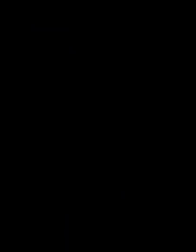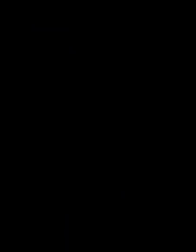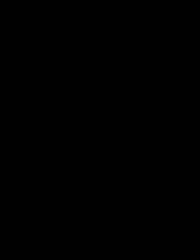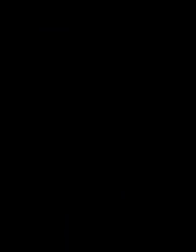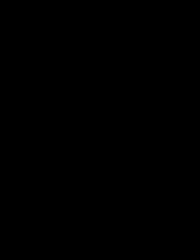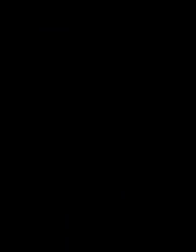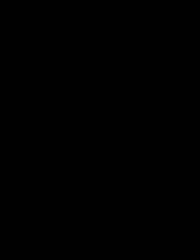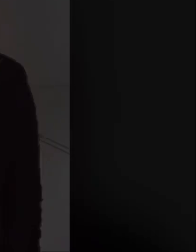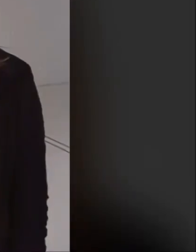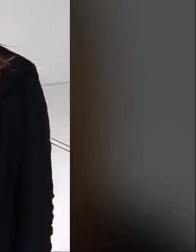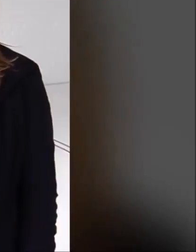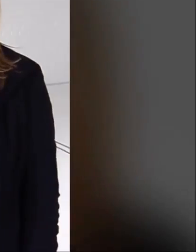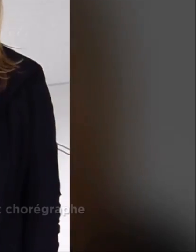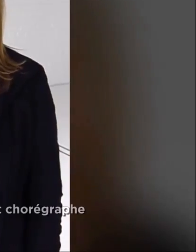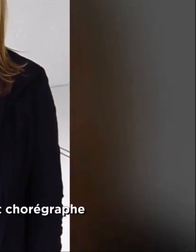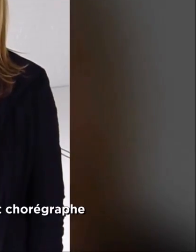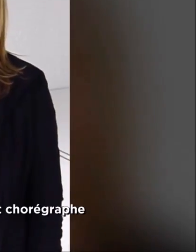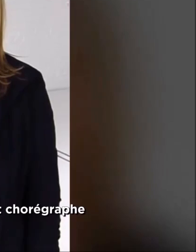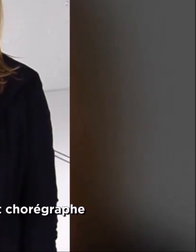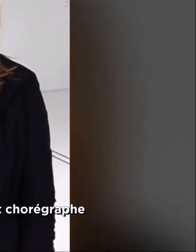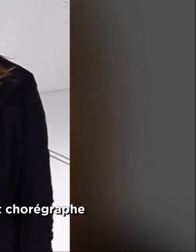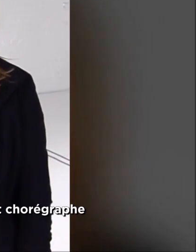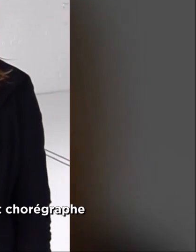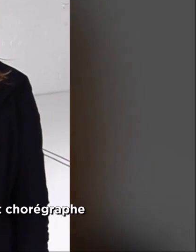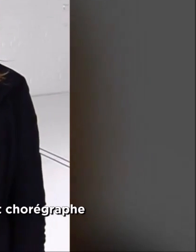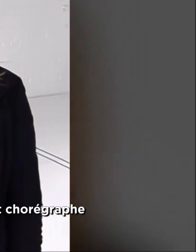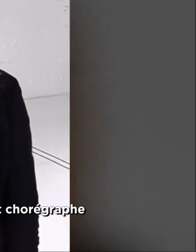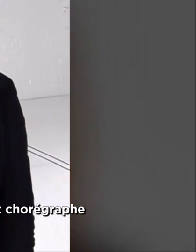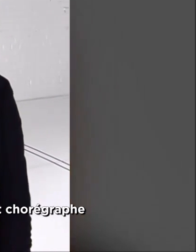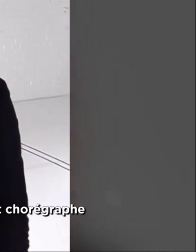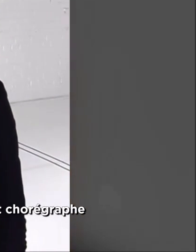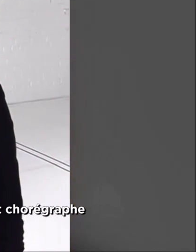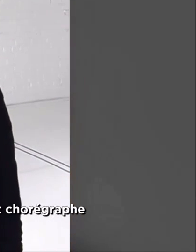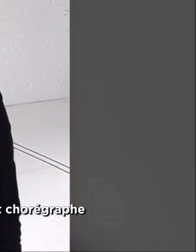[French language] we are so excited.